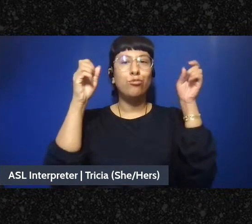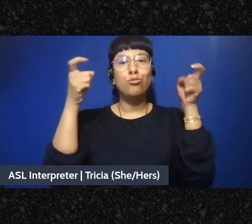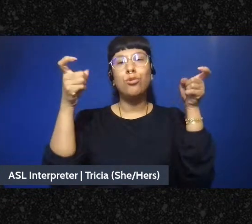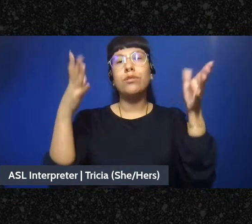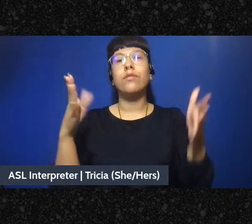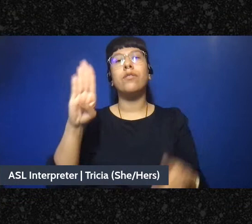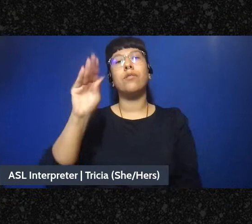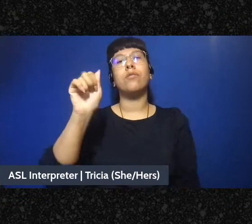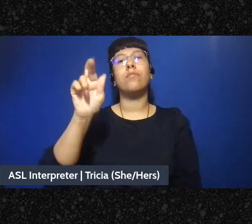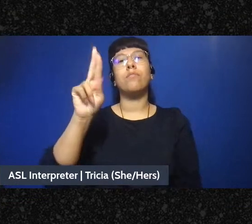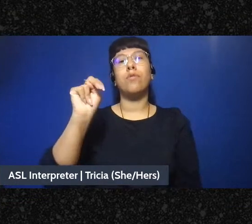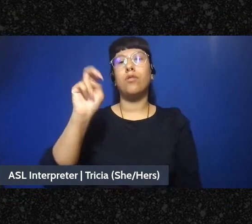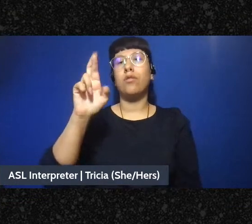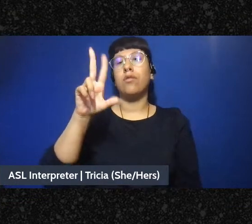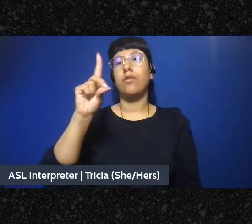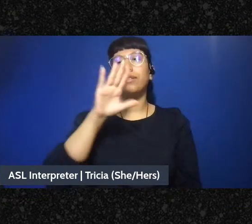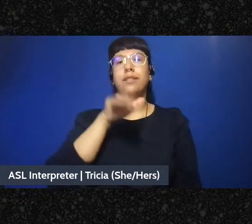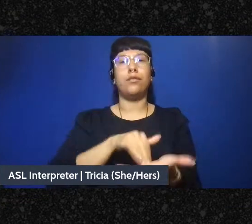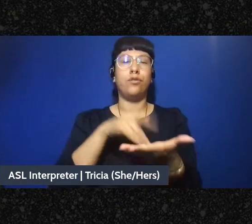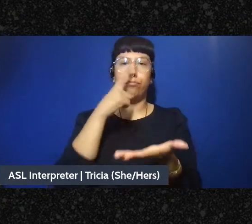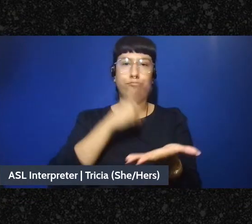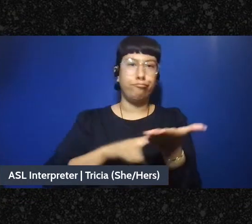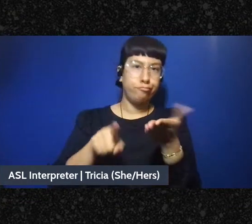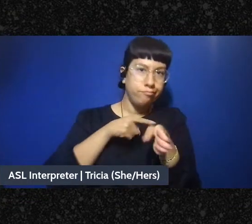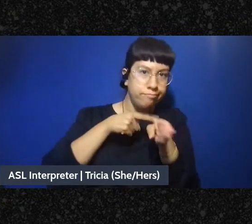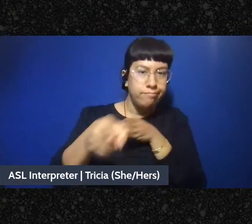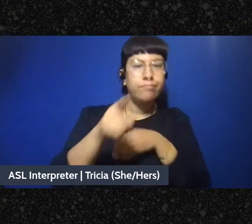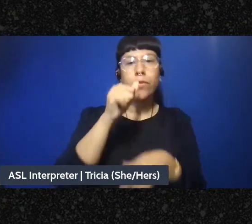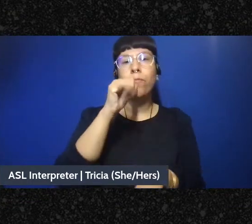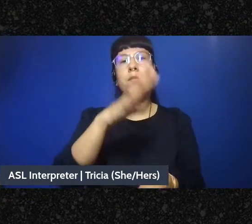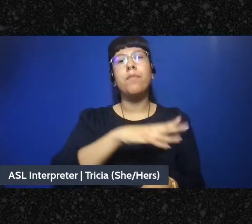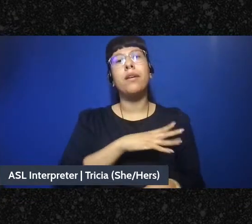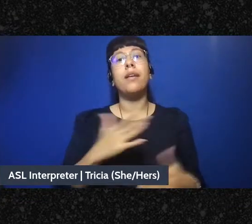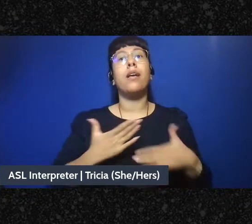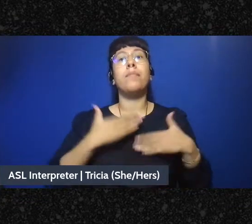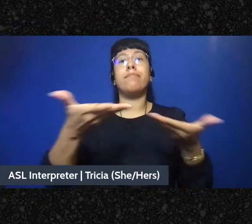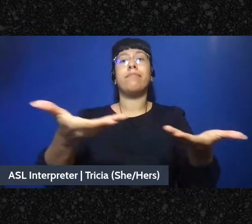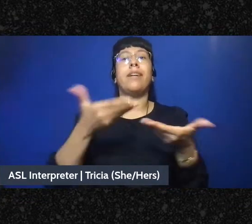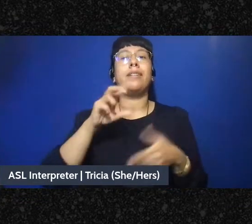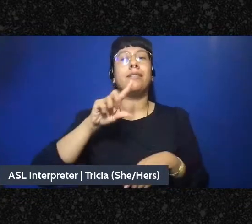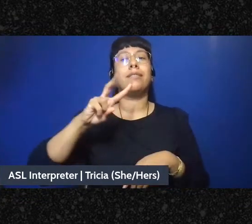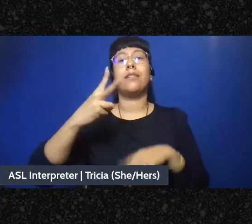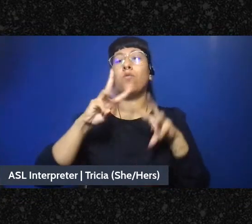On Women, I'm happy to be welcoming you to the second workshop in the Building Capacity for